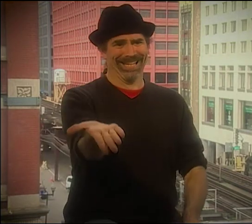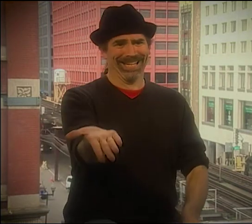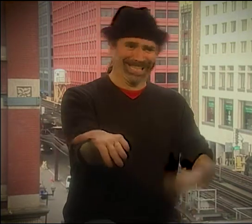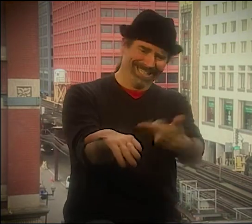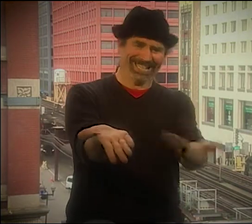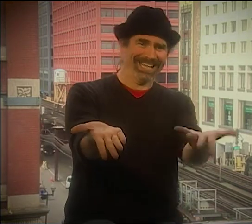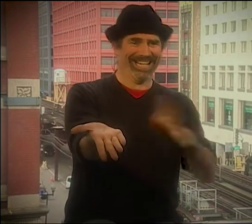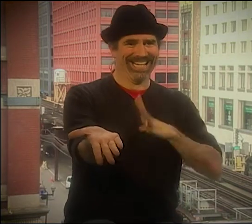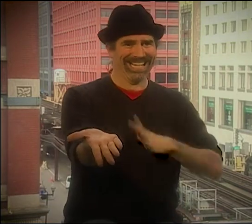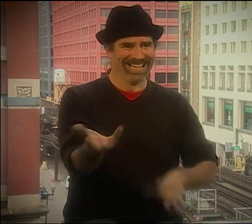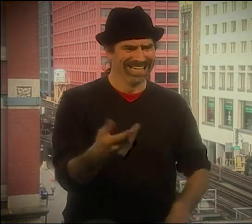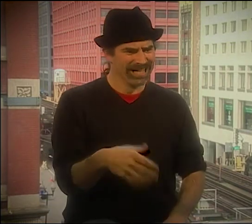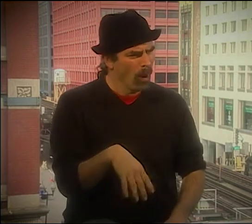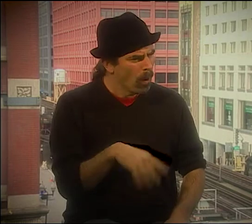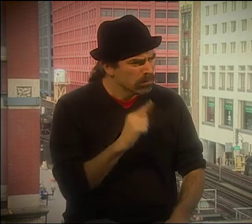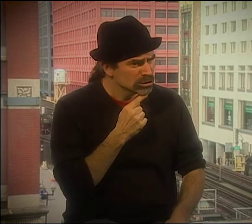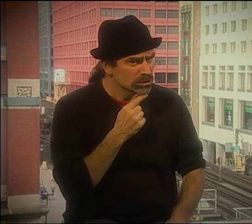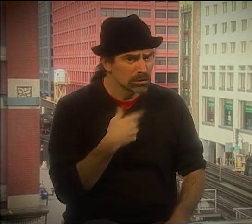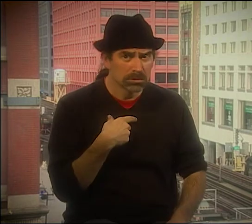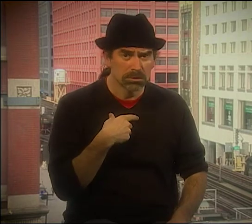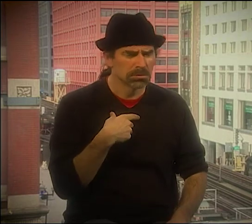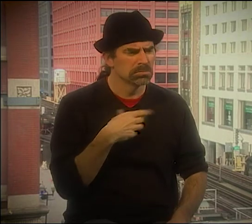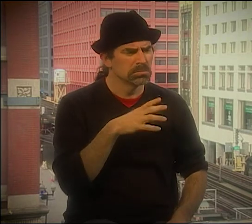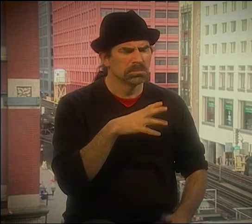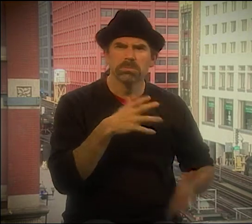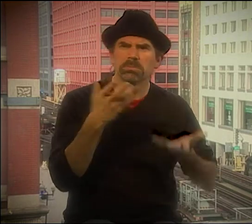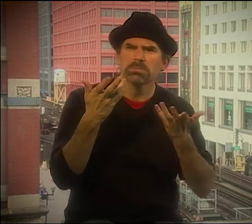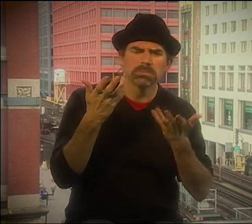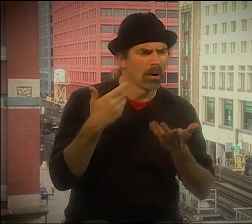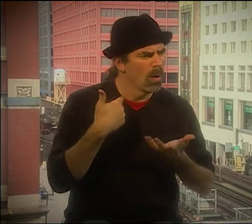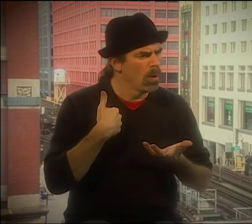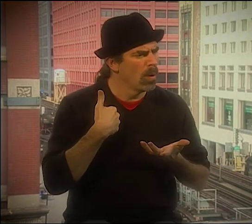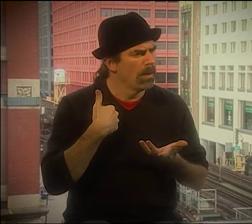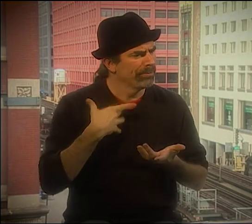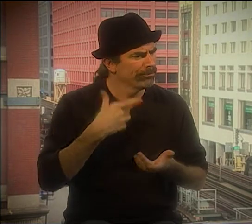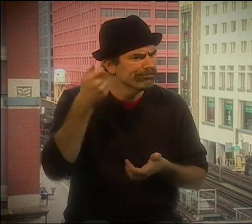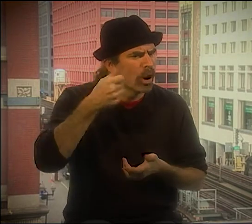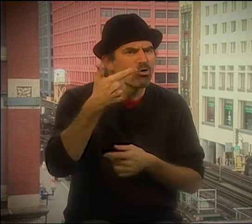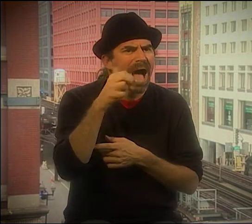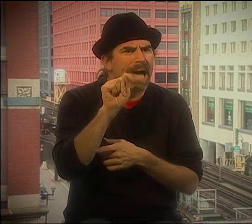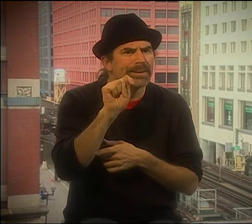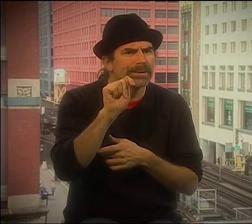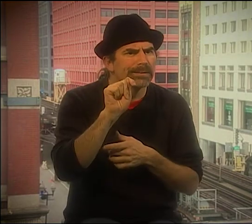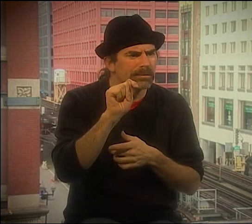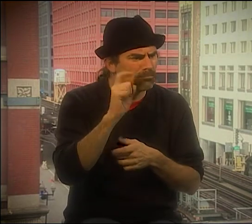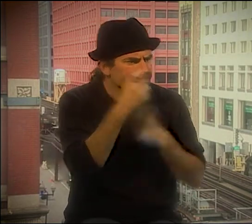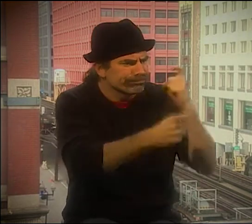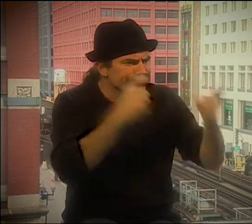I'M IN THE LIT DIVISION, AND I'D LIKE TO GIVE YOU MONEY." I SAID, "SURE, LAY IT ON ME. I'LL TAKE IT."